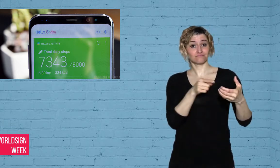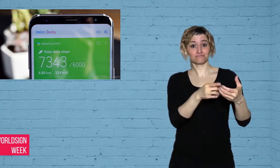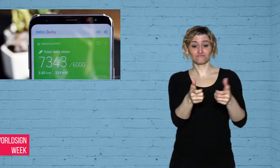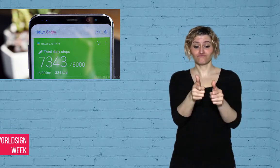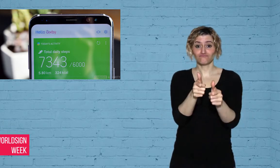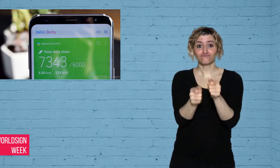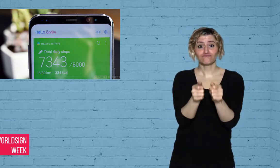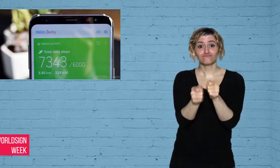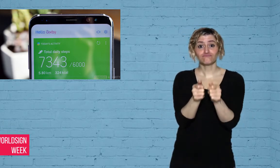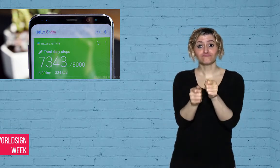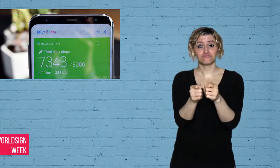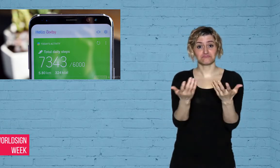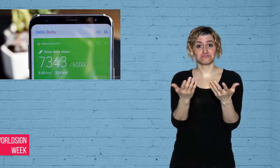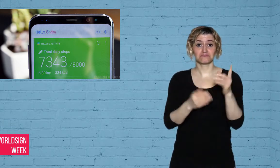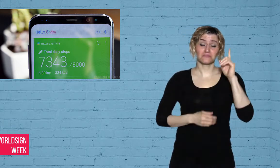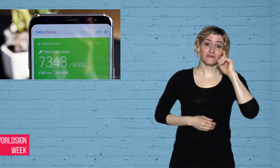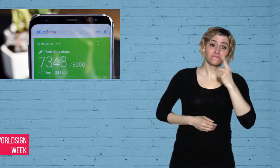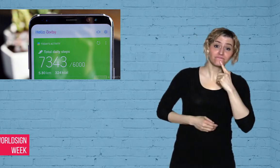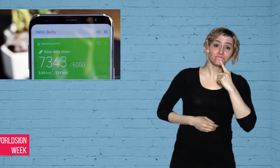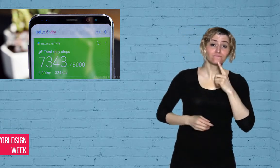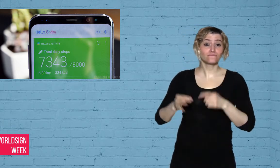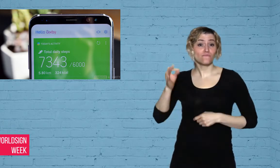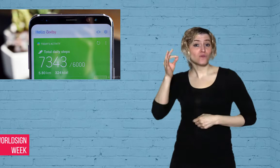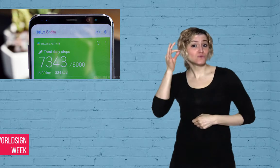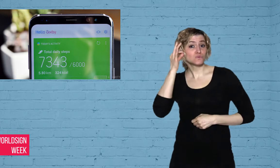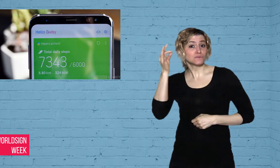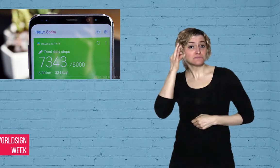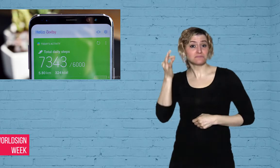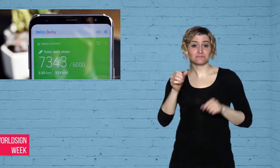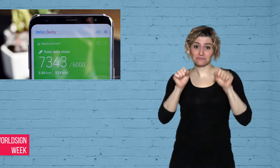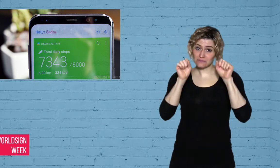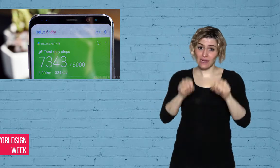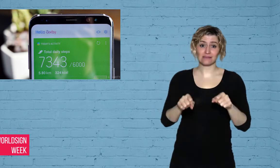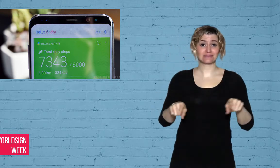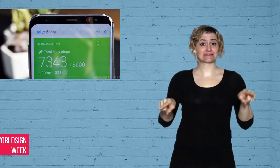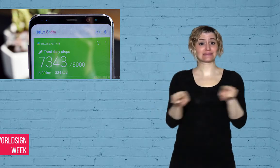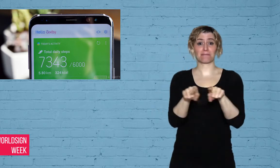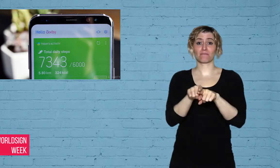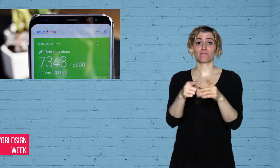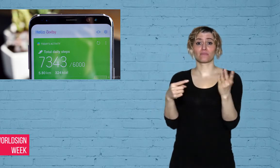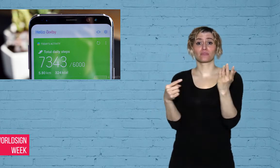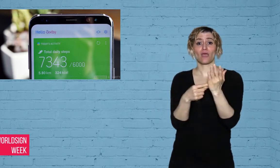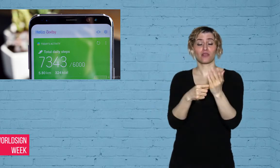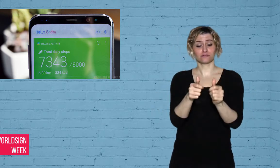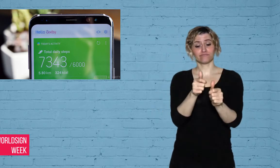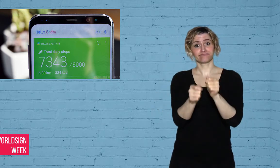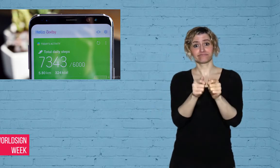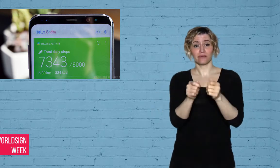same technology in the same way whereas